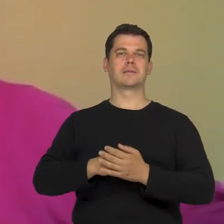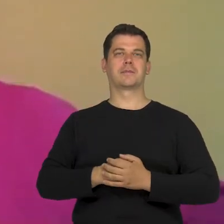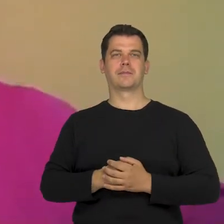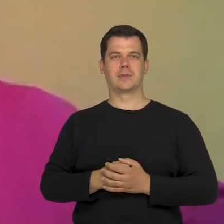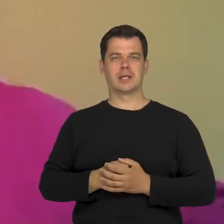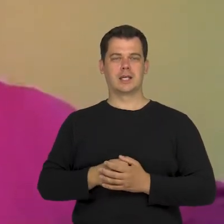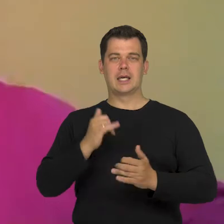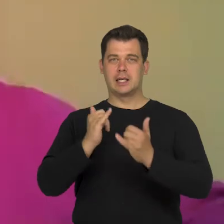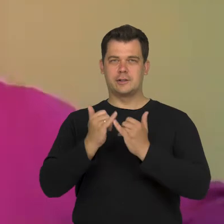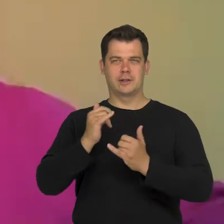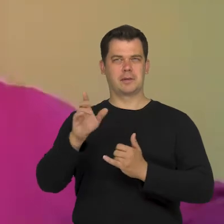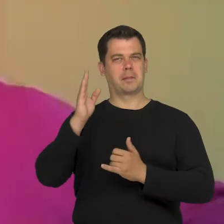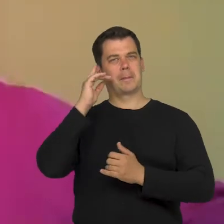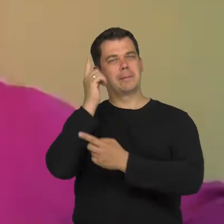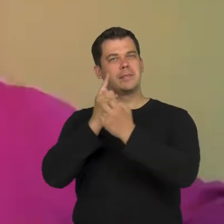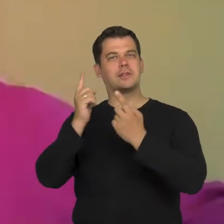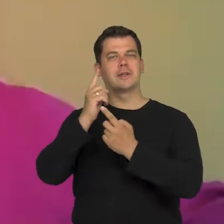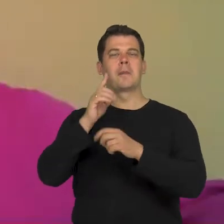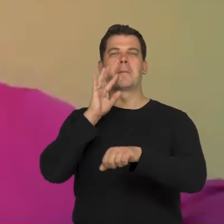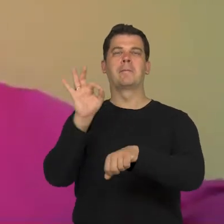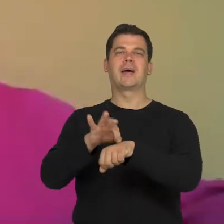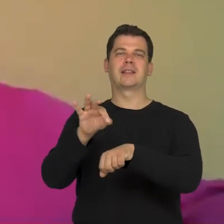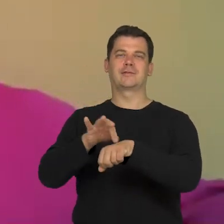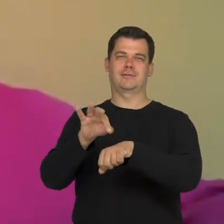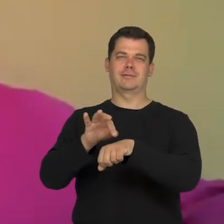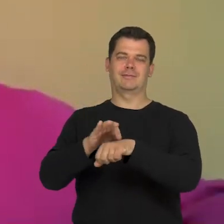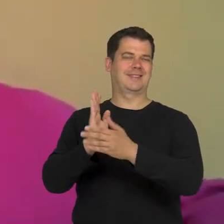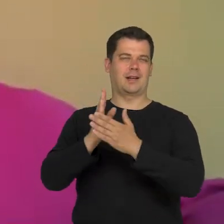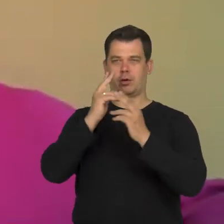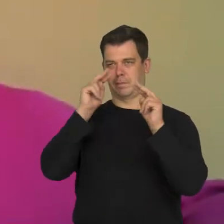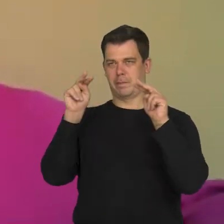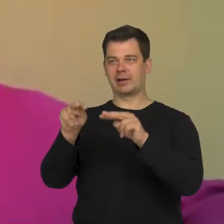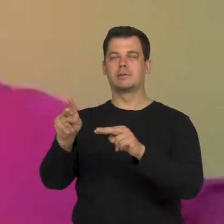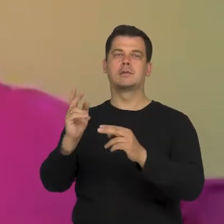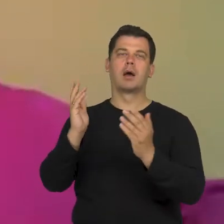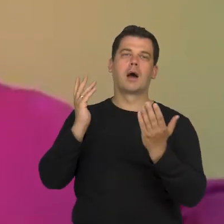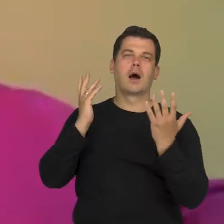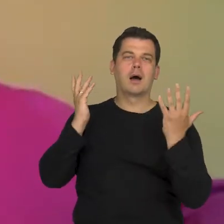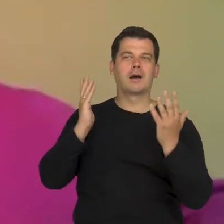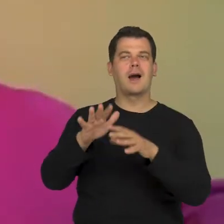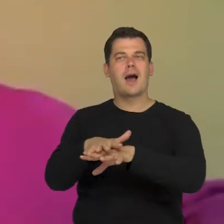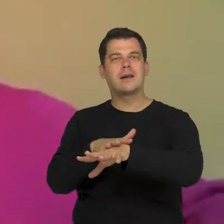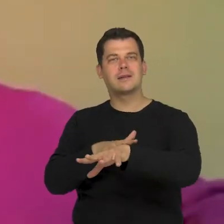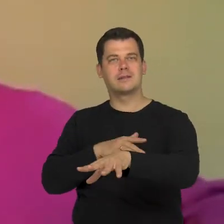and that medical model exist which treat people with disabilities in that charitable way,